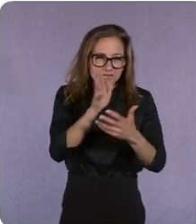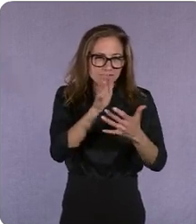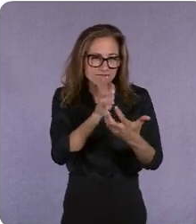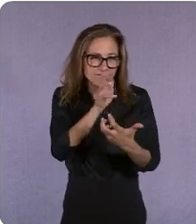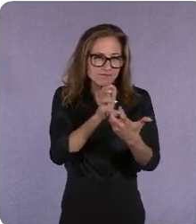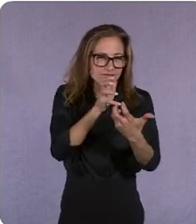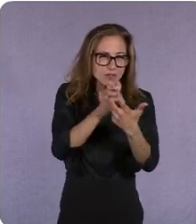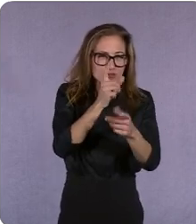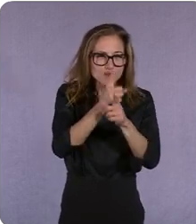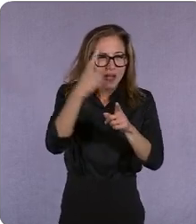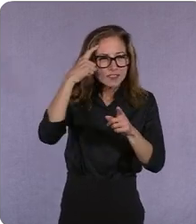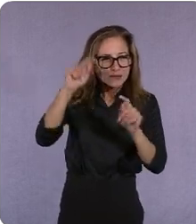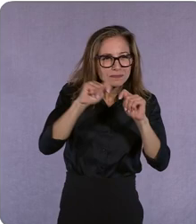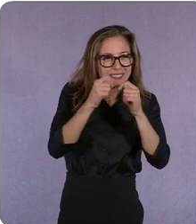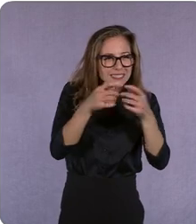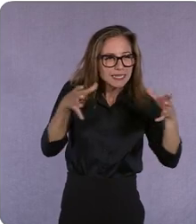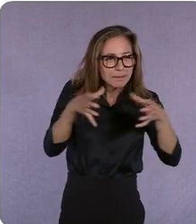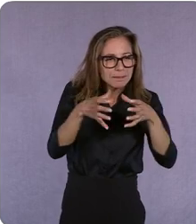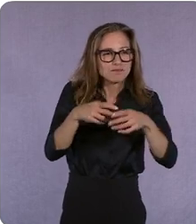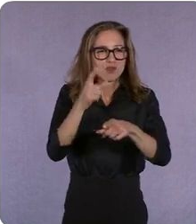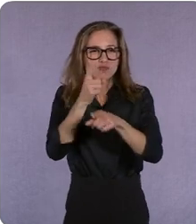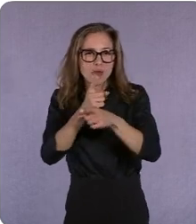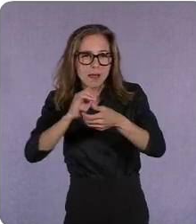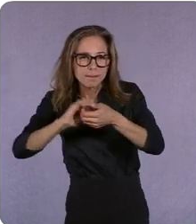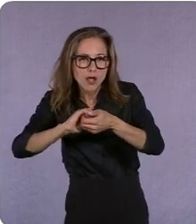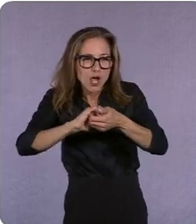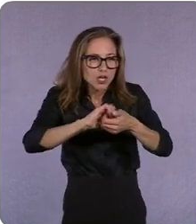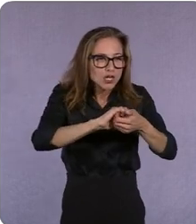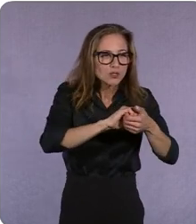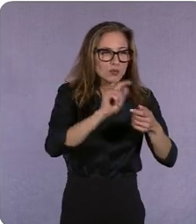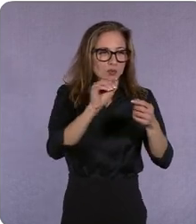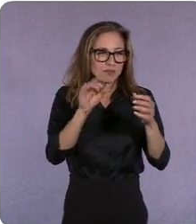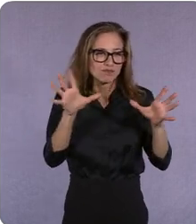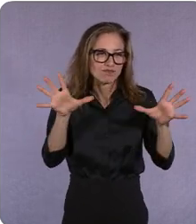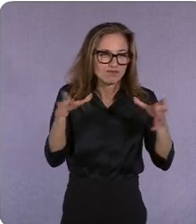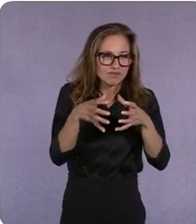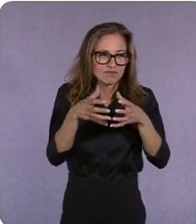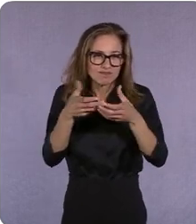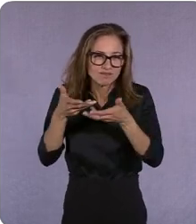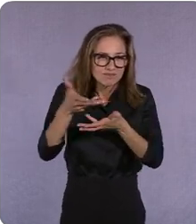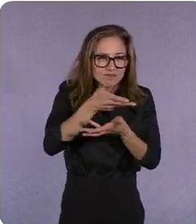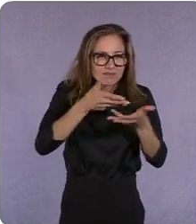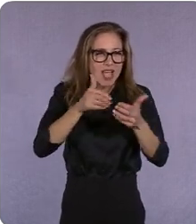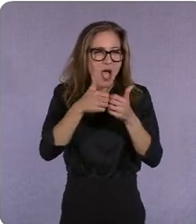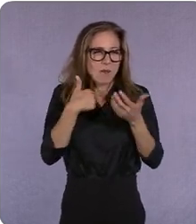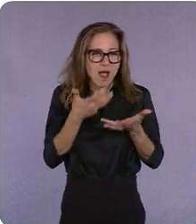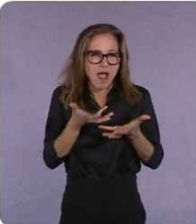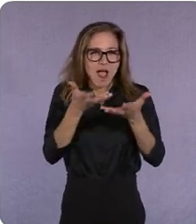partners um to stack the decks on how we author our content to give it the best chance of making